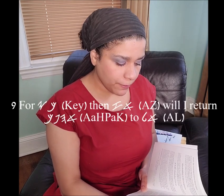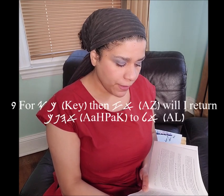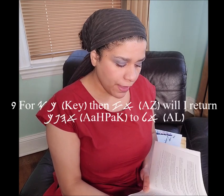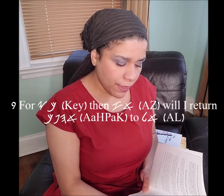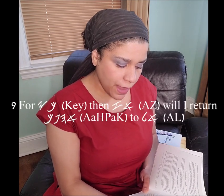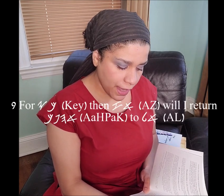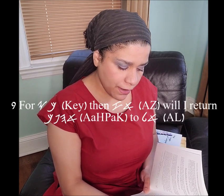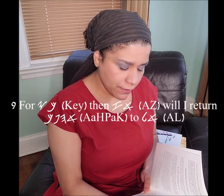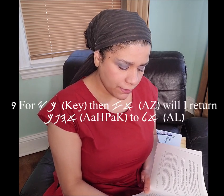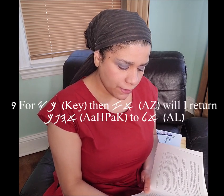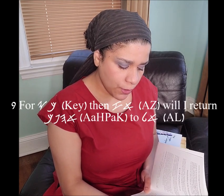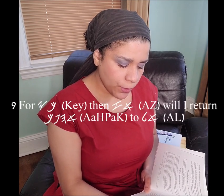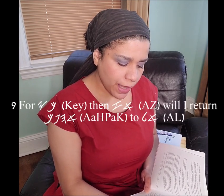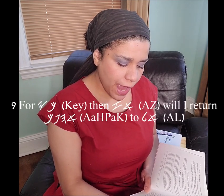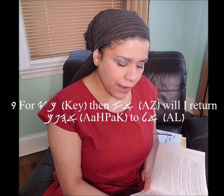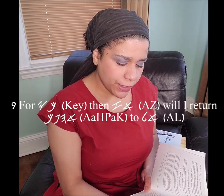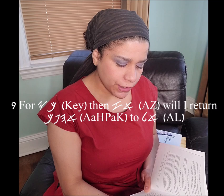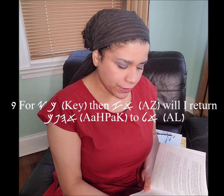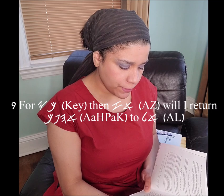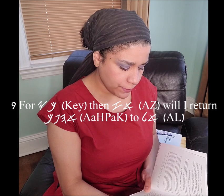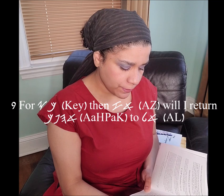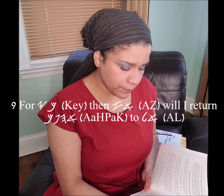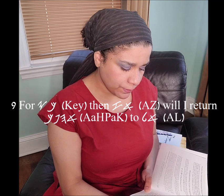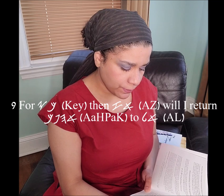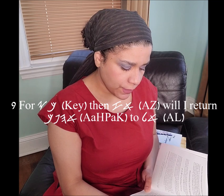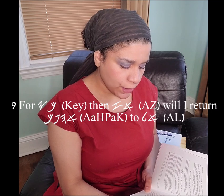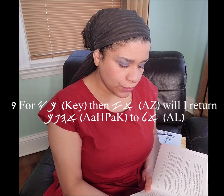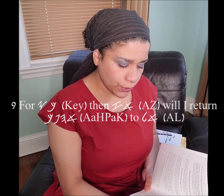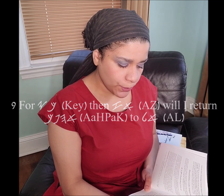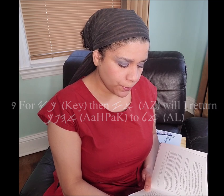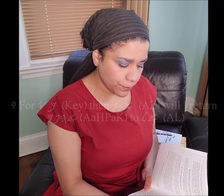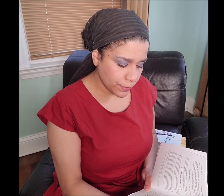For then will I return to